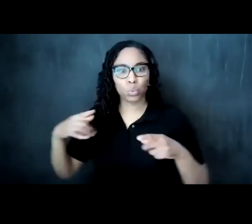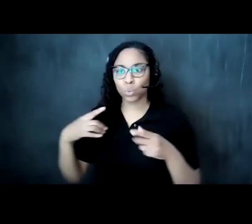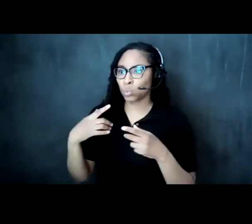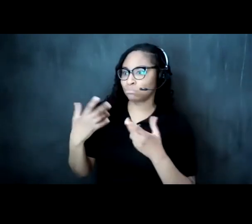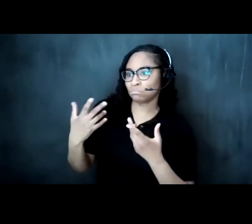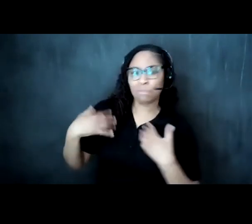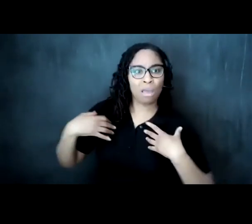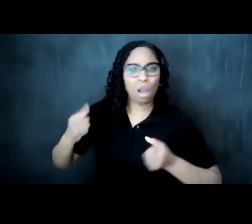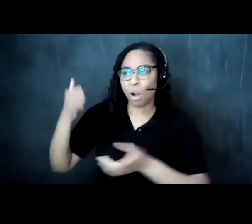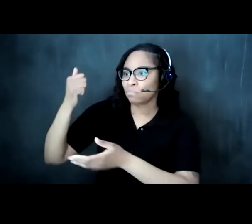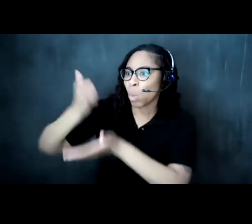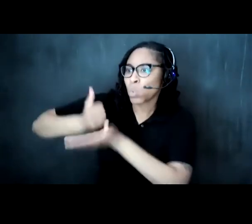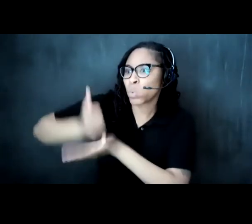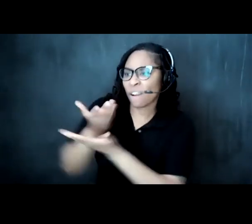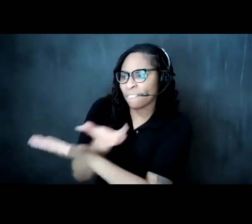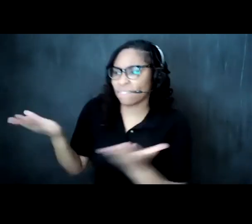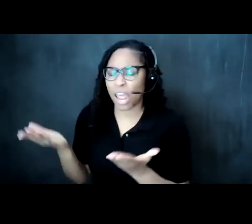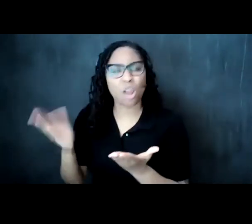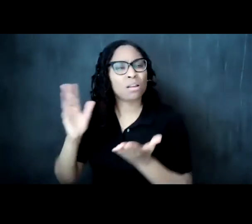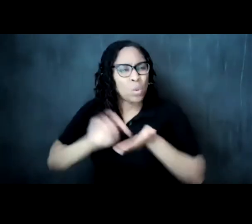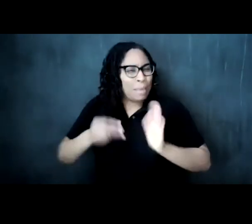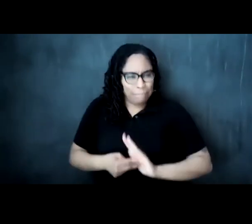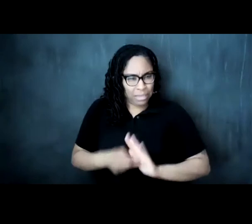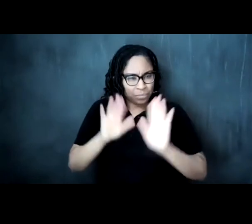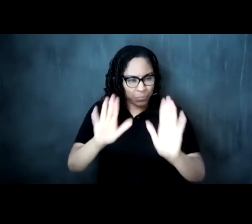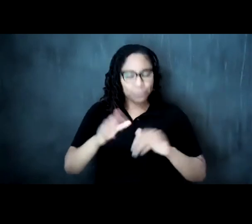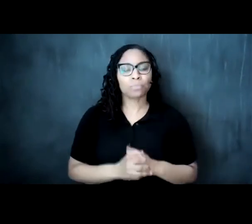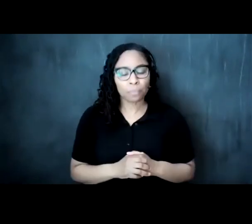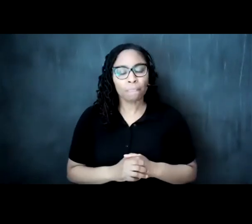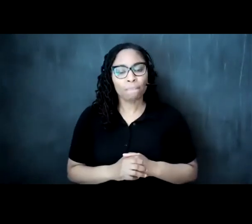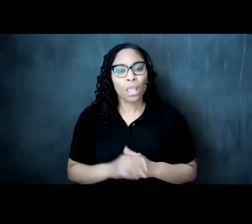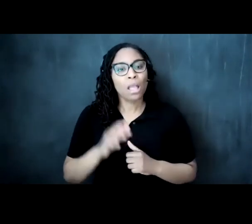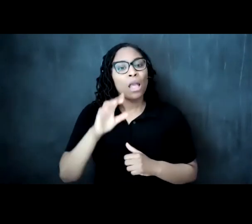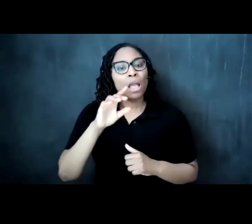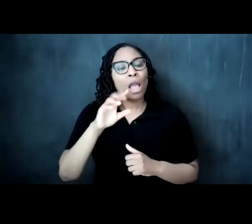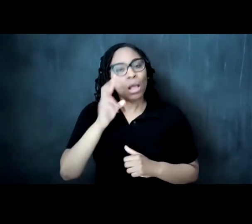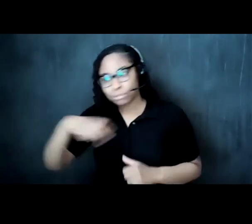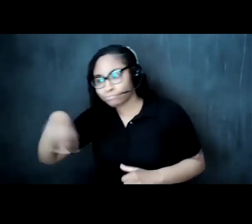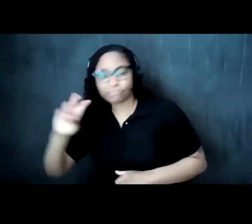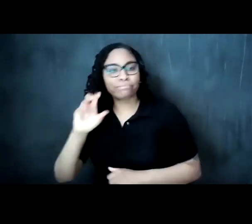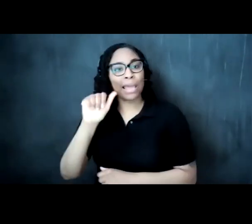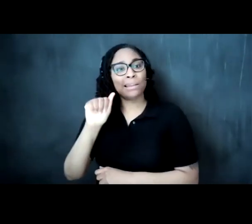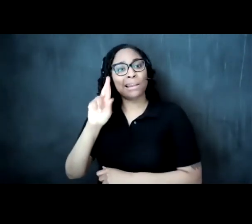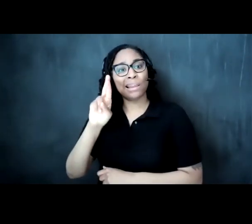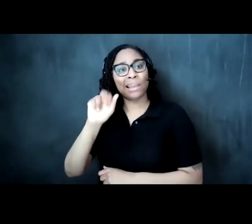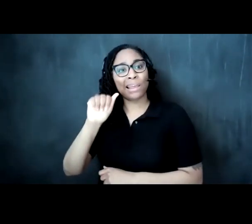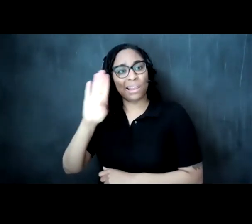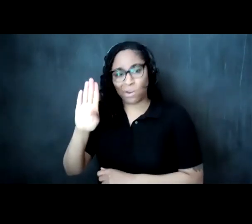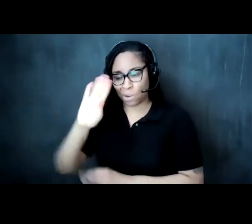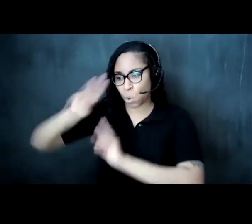home from some time that i spent in the arab world west bank in particular and how how life-giving